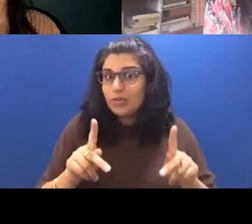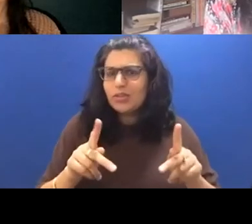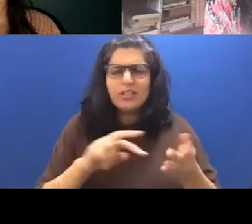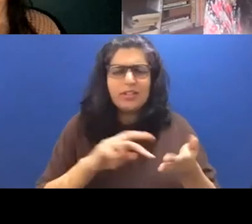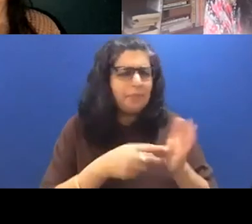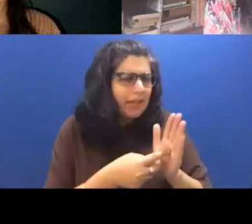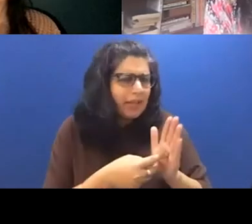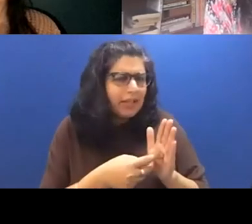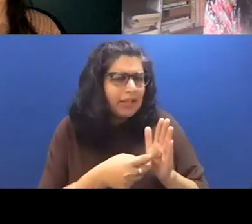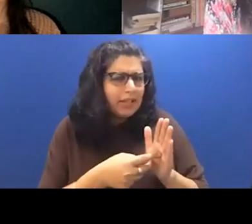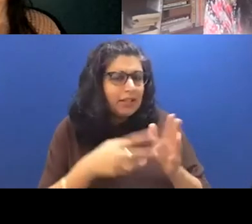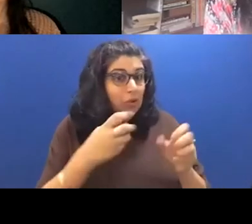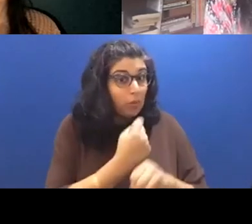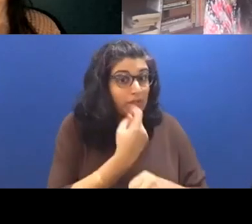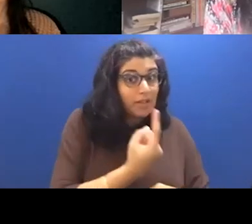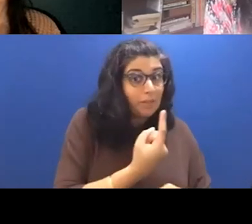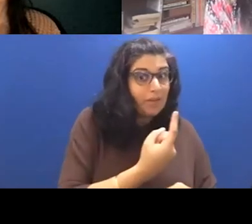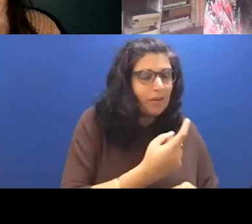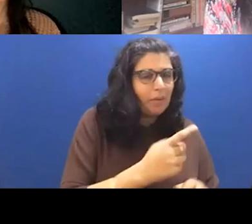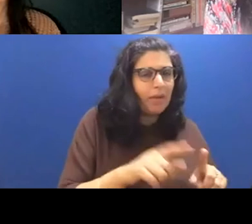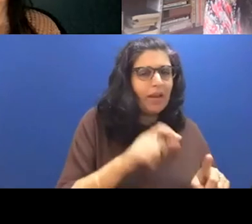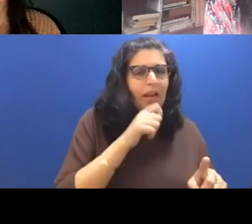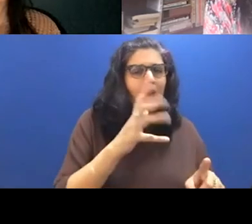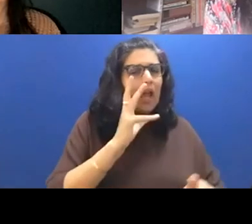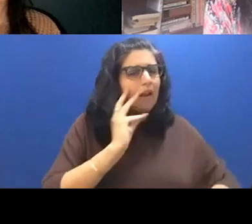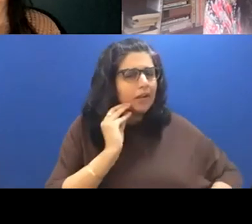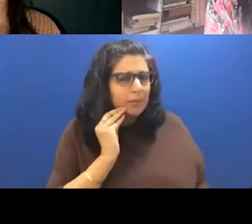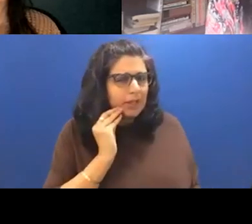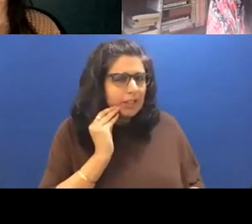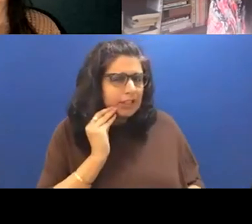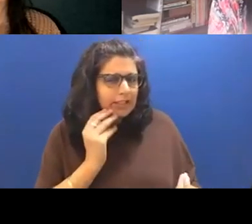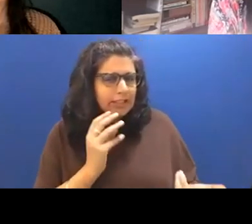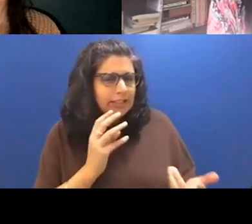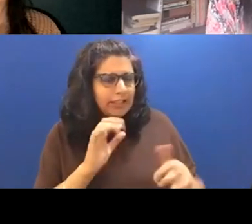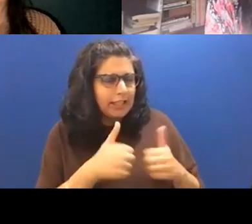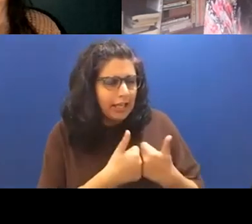know, to win something without having experienced the game? Maybe, you know, what does it mean